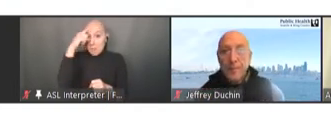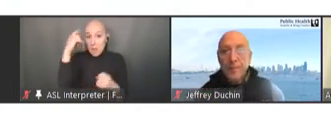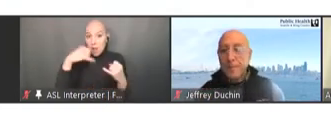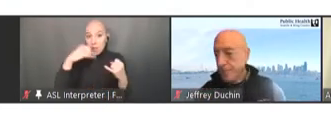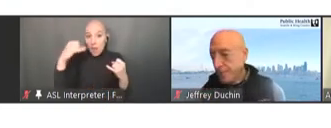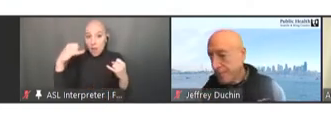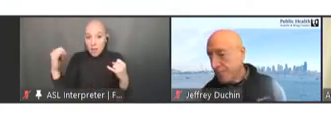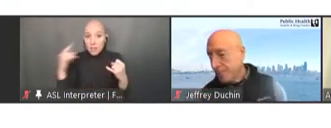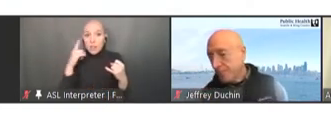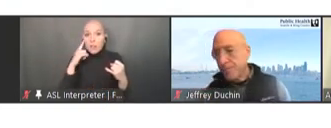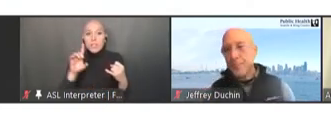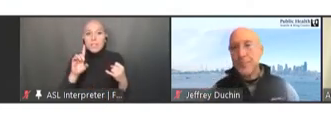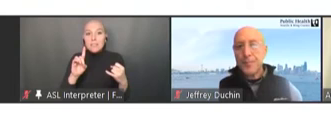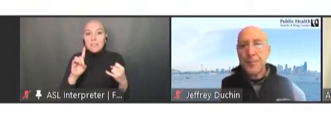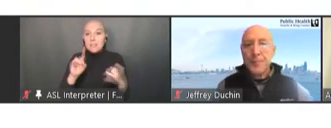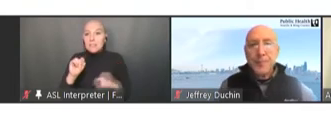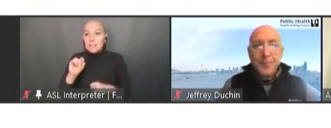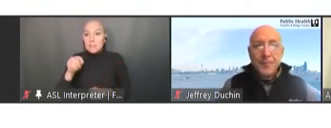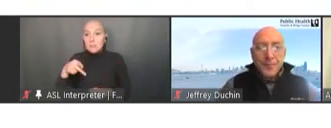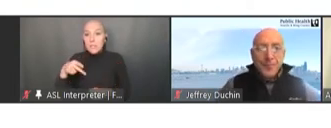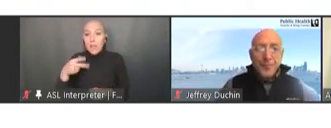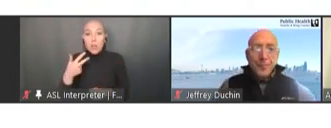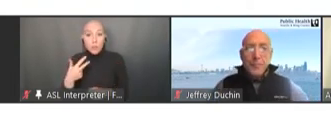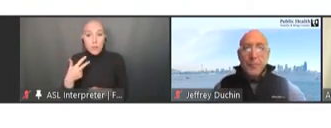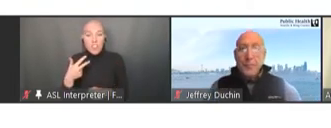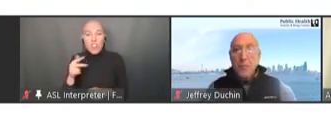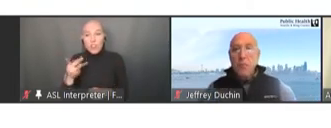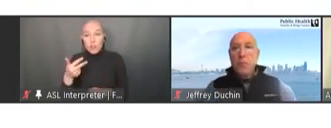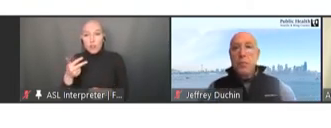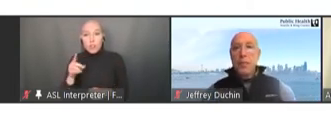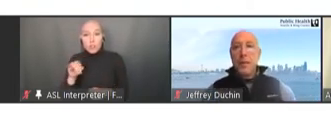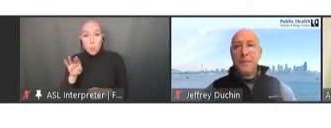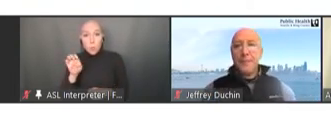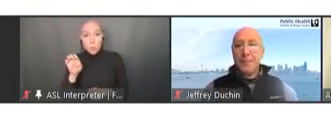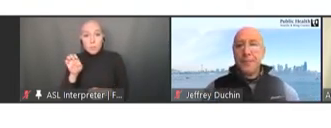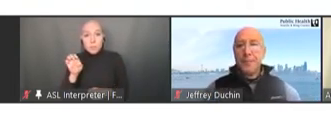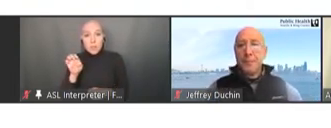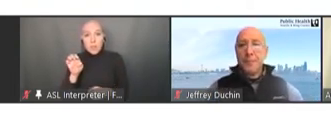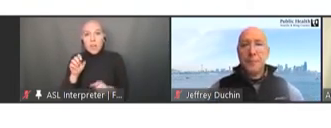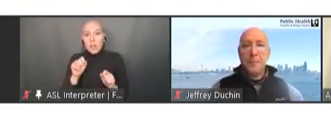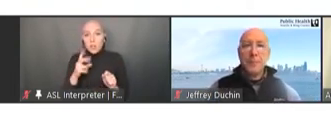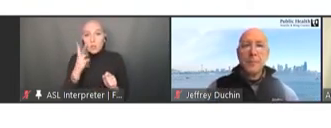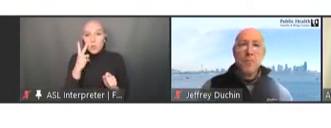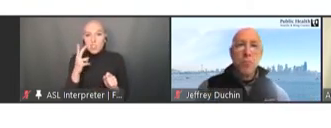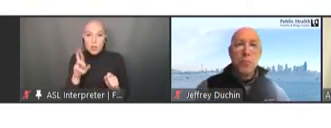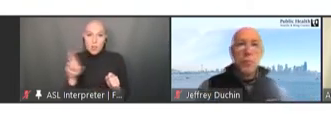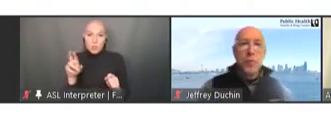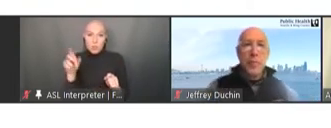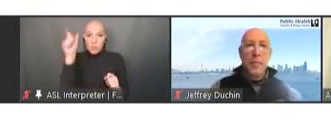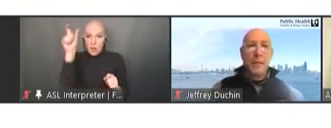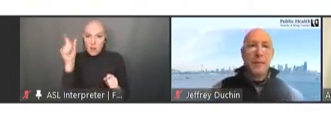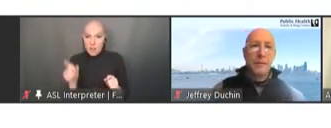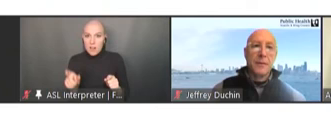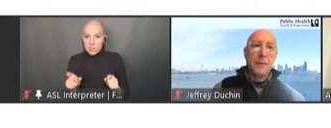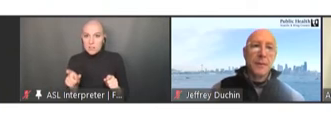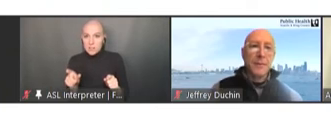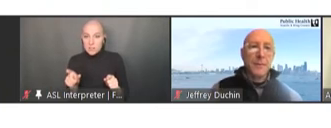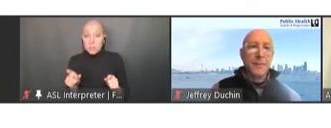third dose, as shown on the axis on the right side. You can see there's a steady increase from